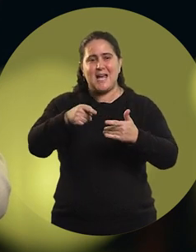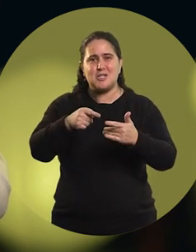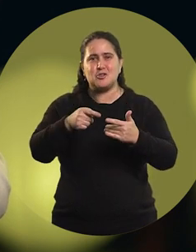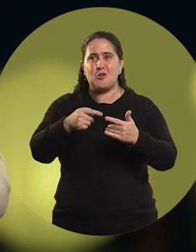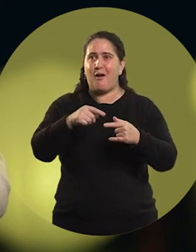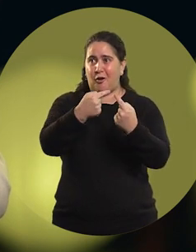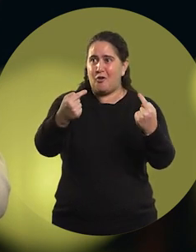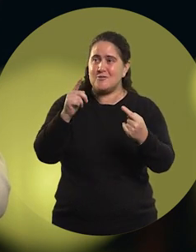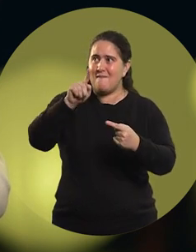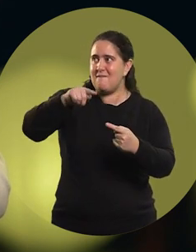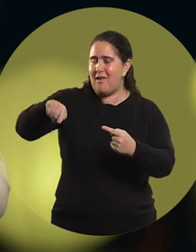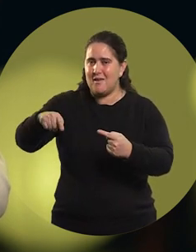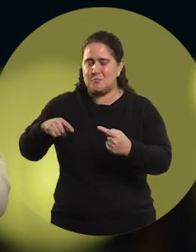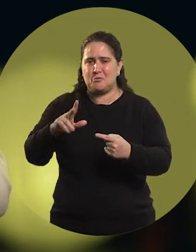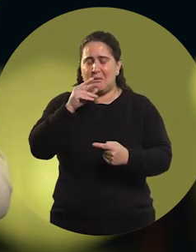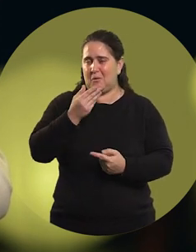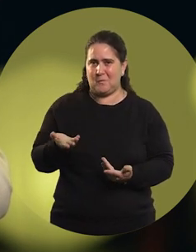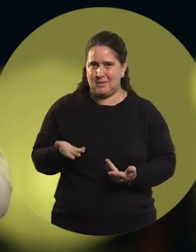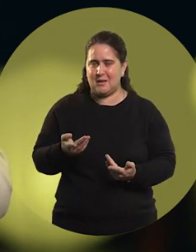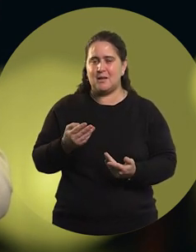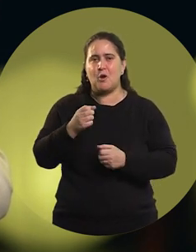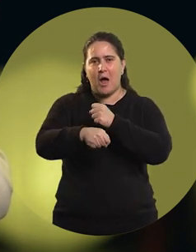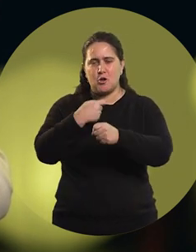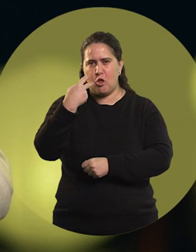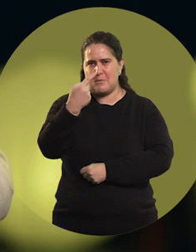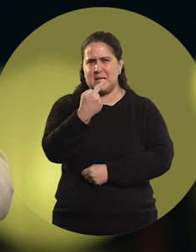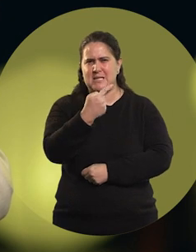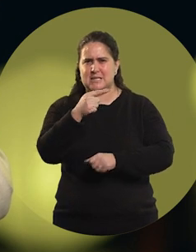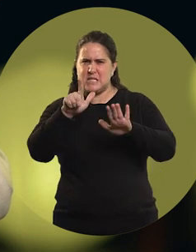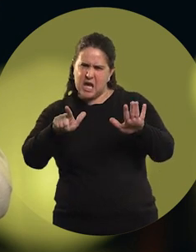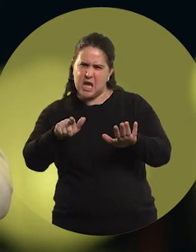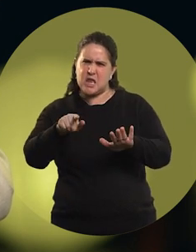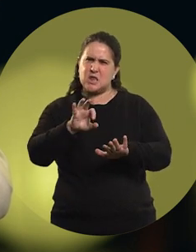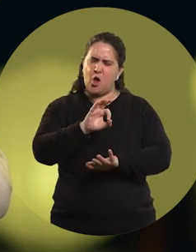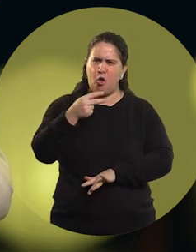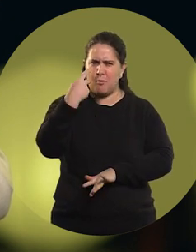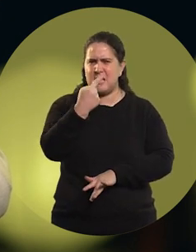And there, in 2017 or 2018, I don't remember very well,